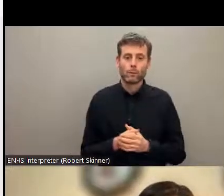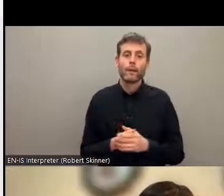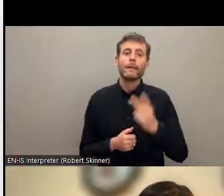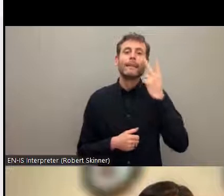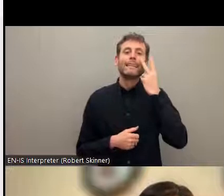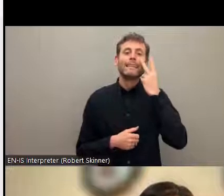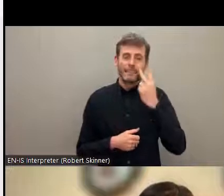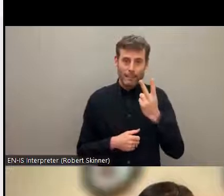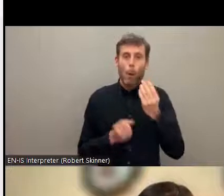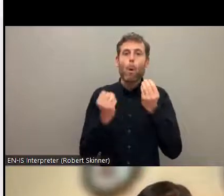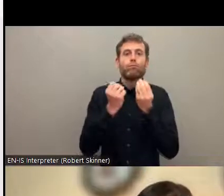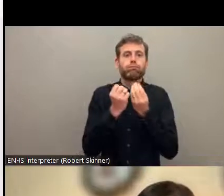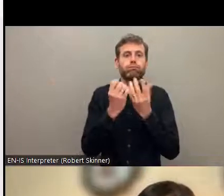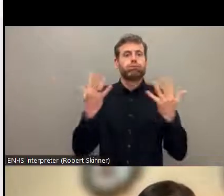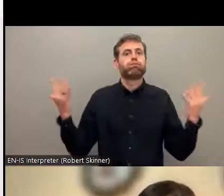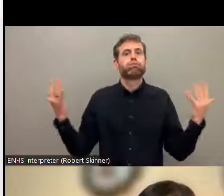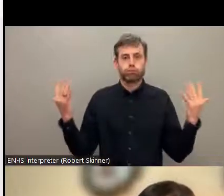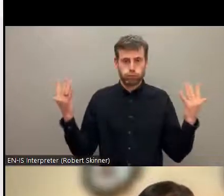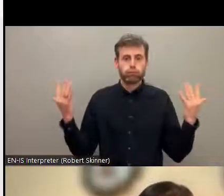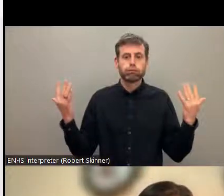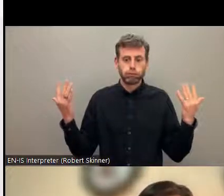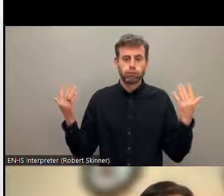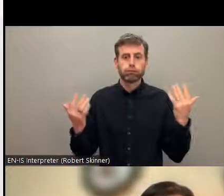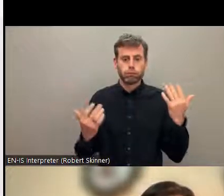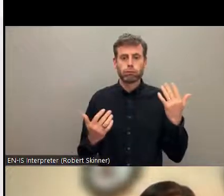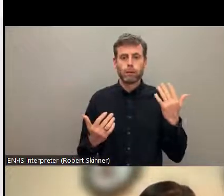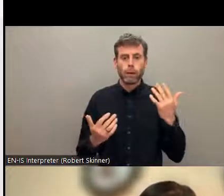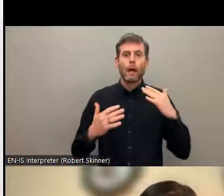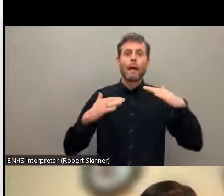of indigenous peoples are in those countries and when we look